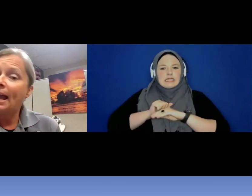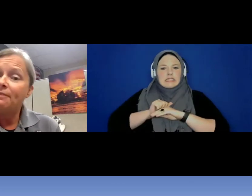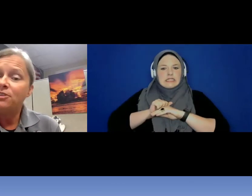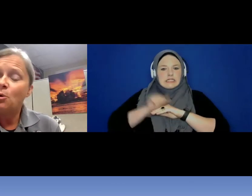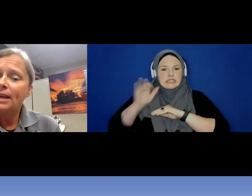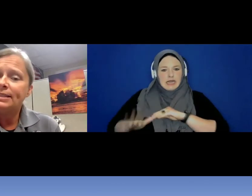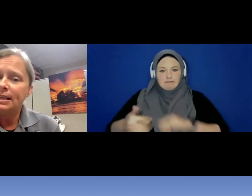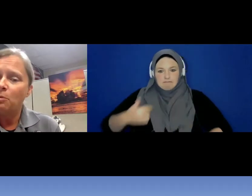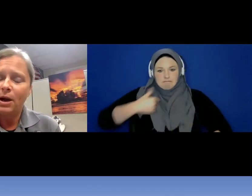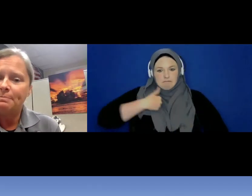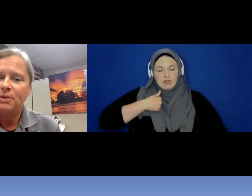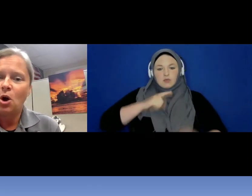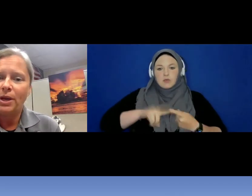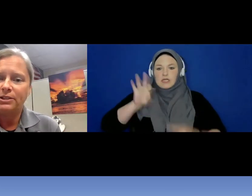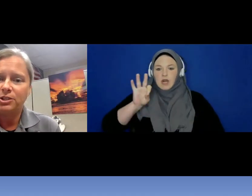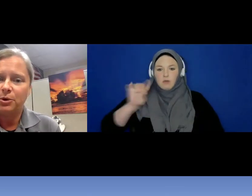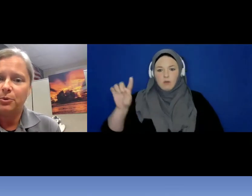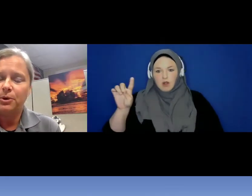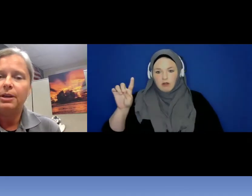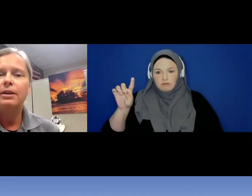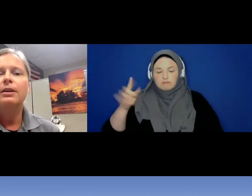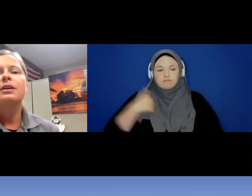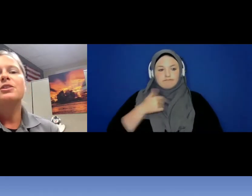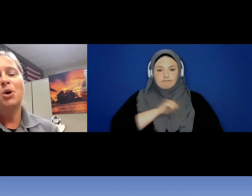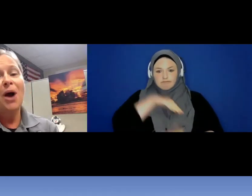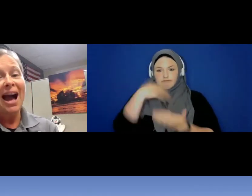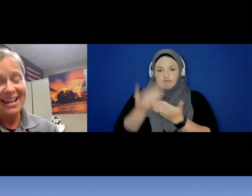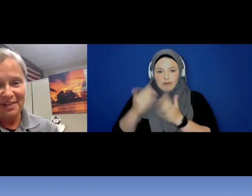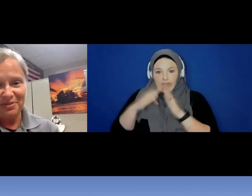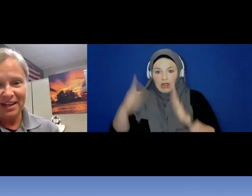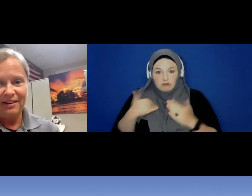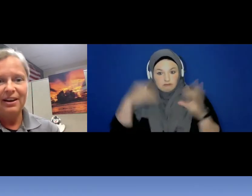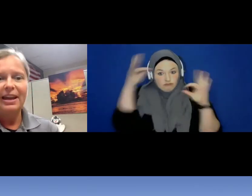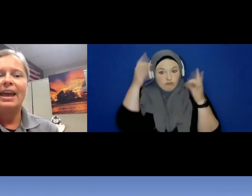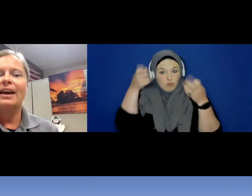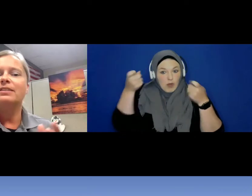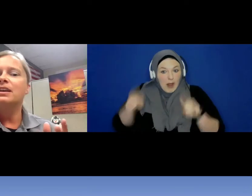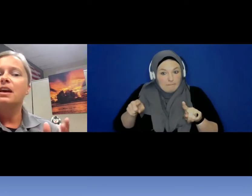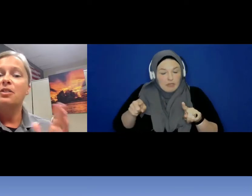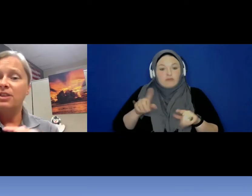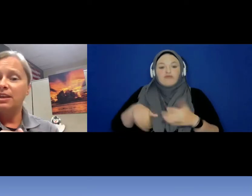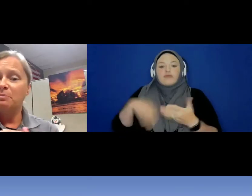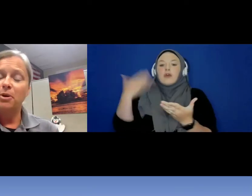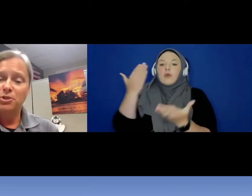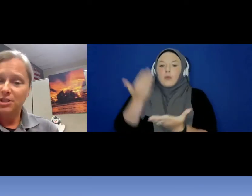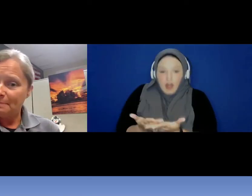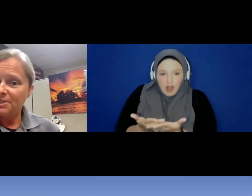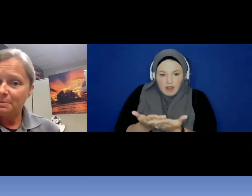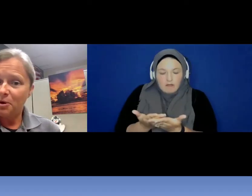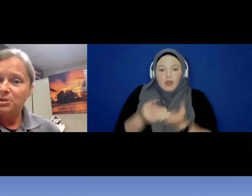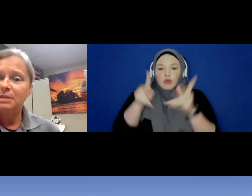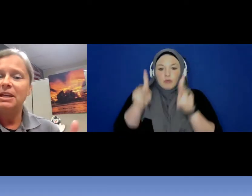I don't know what I am going to the person I am supposed to